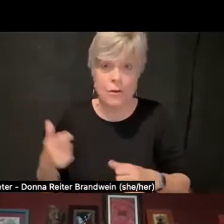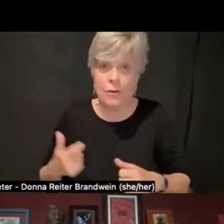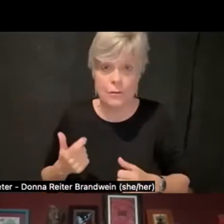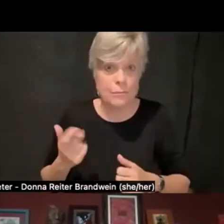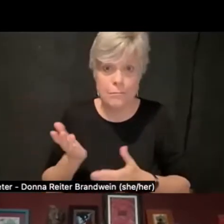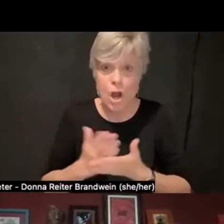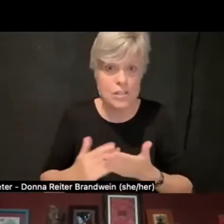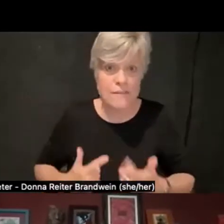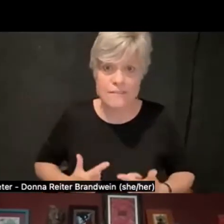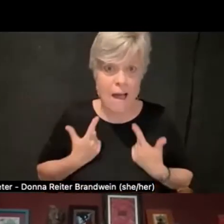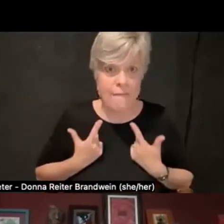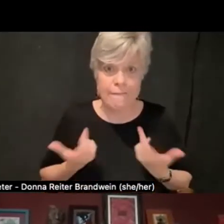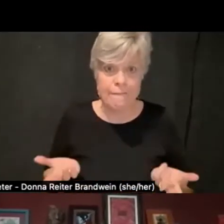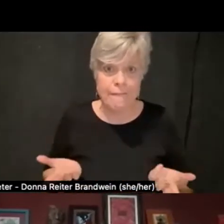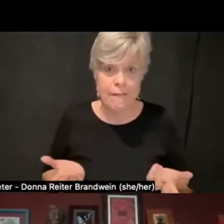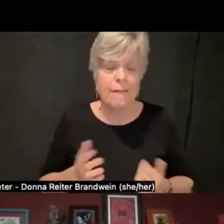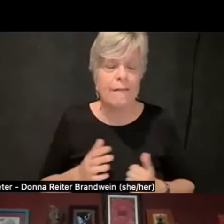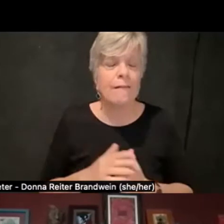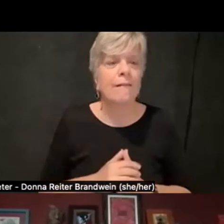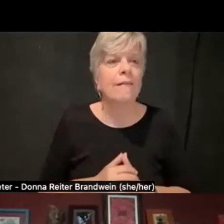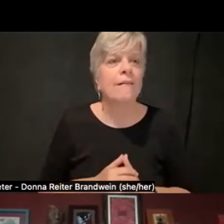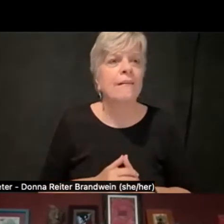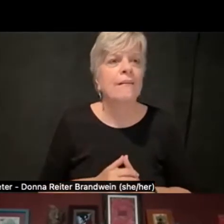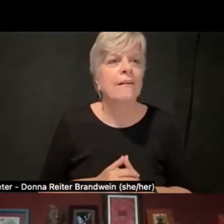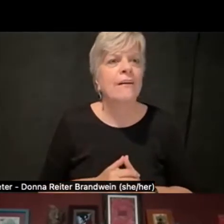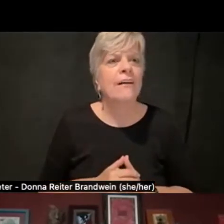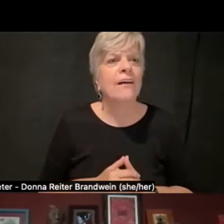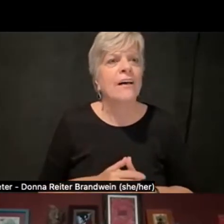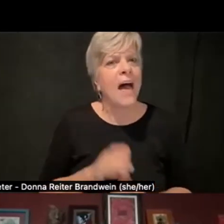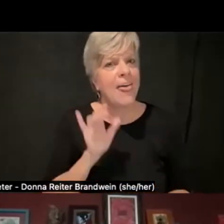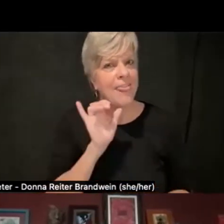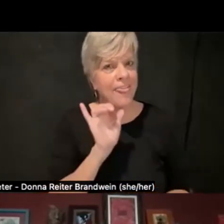And that kind of provided